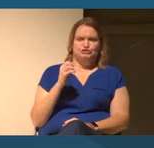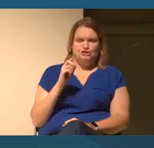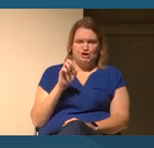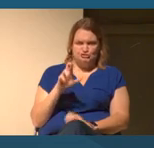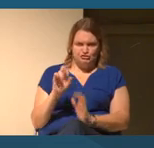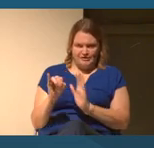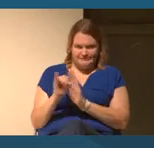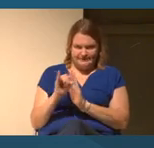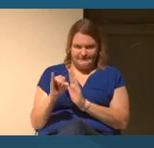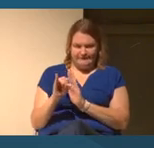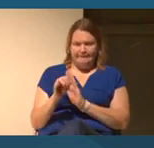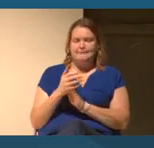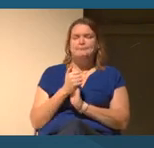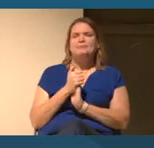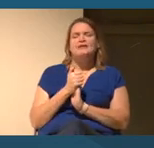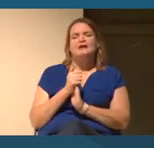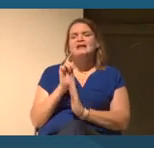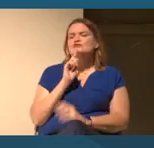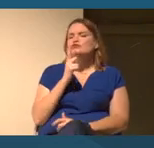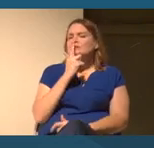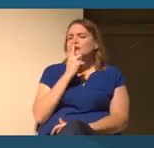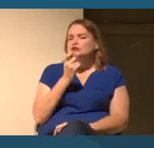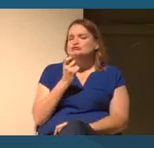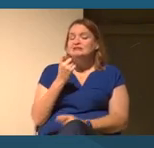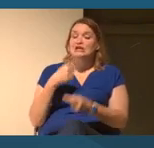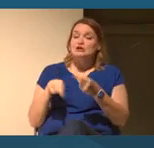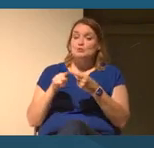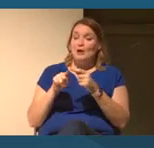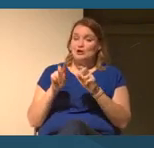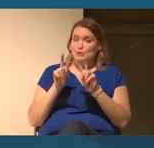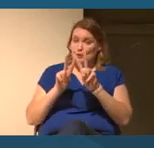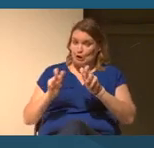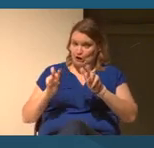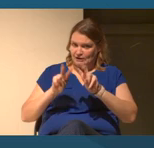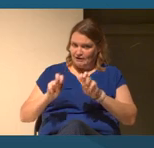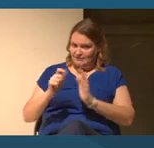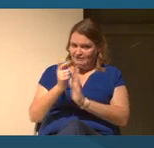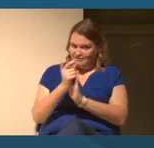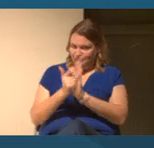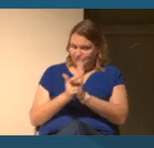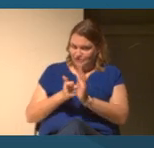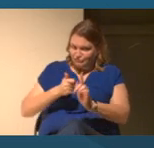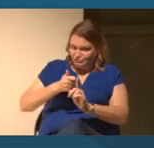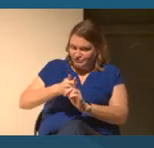And it's interesting 'cause when you look at the legislation itself, it's actually probably